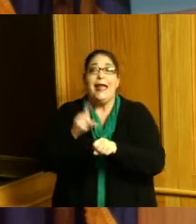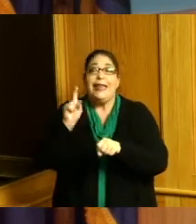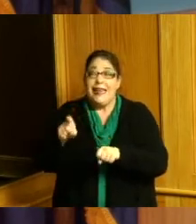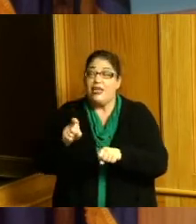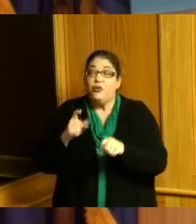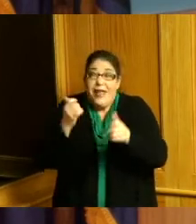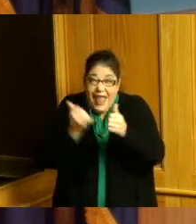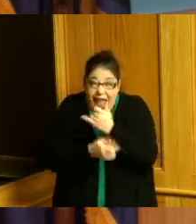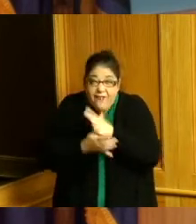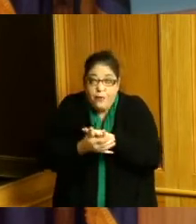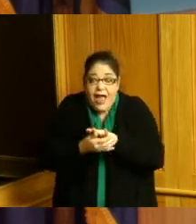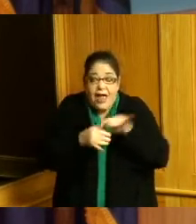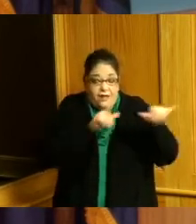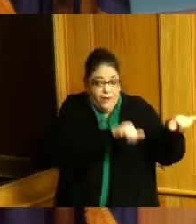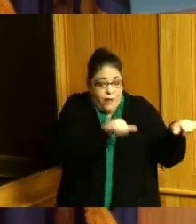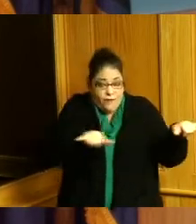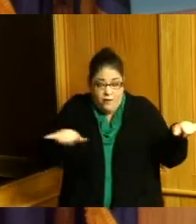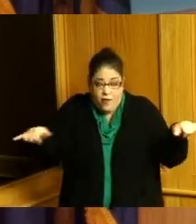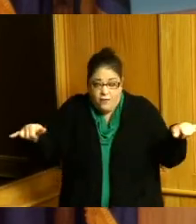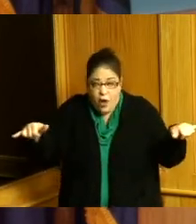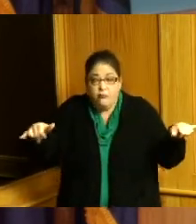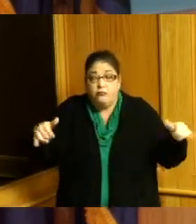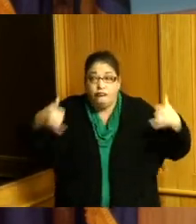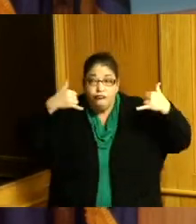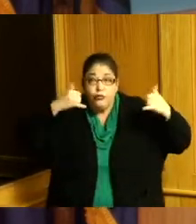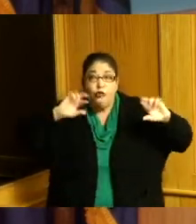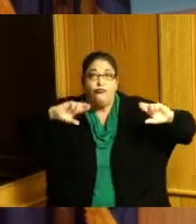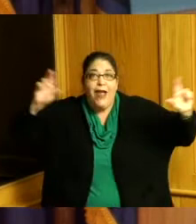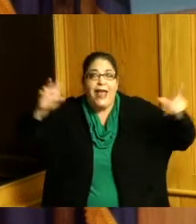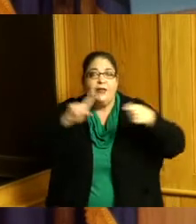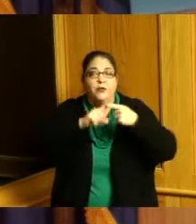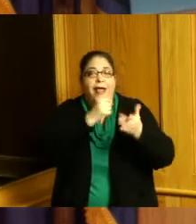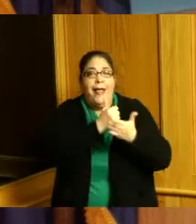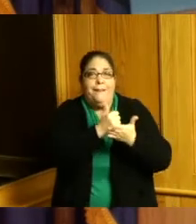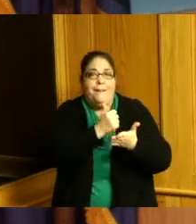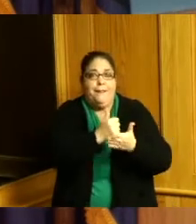get these people paid let's get these landlords who are small businesses paid let's get the people